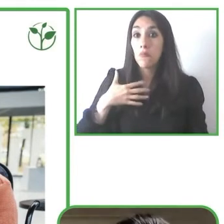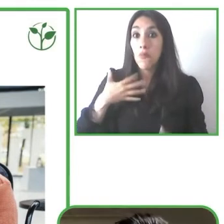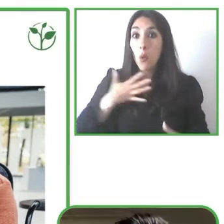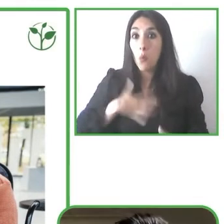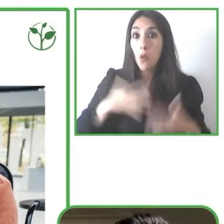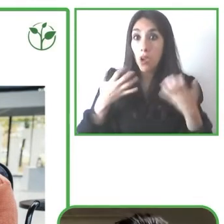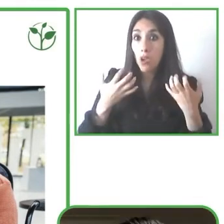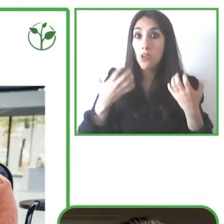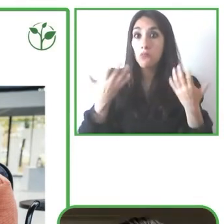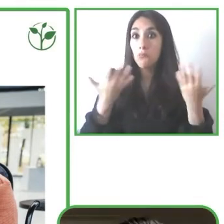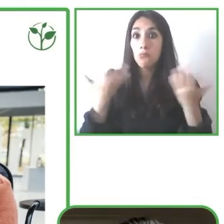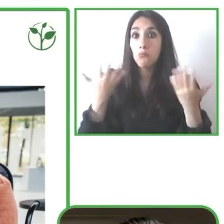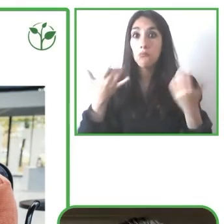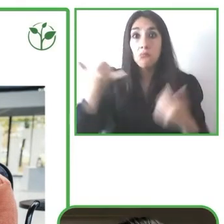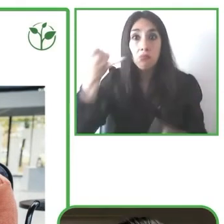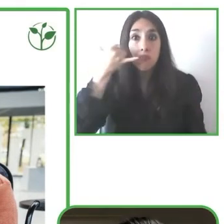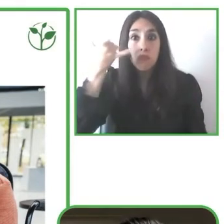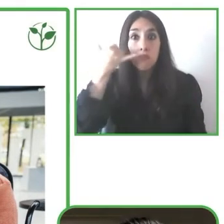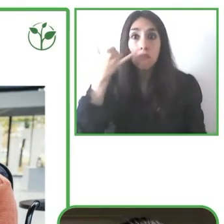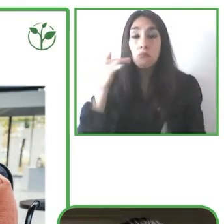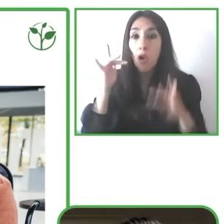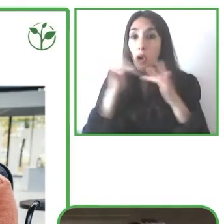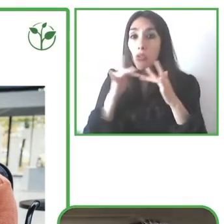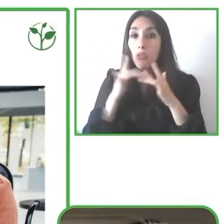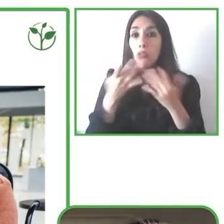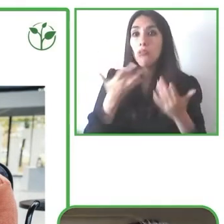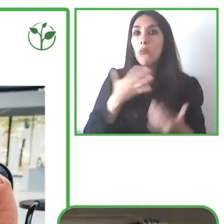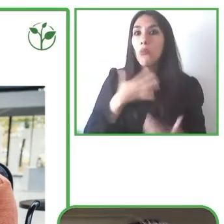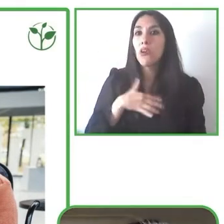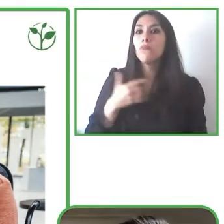very much looking forward to also connect to everyone in Latinamerica,